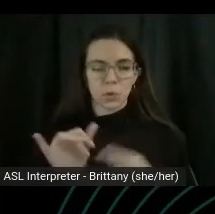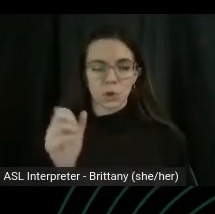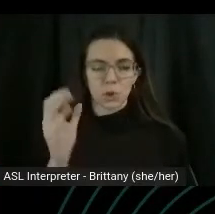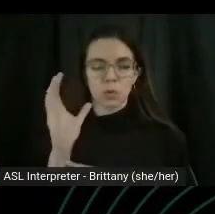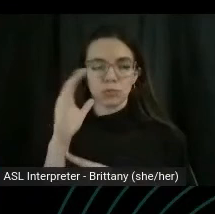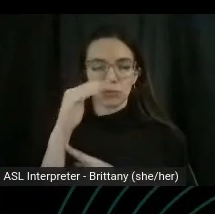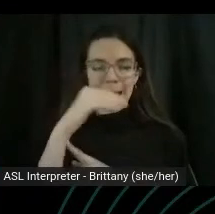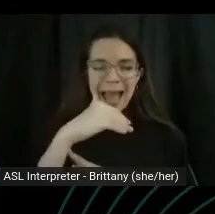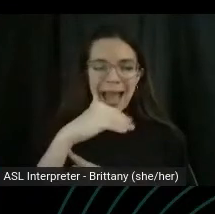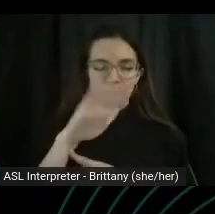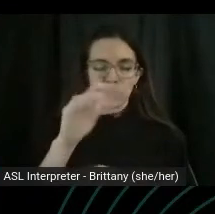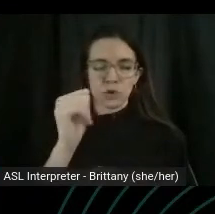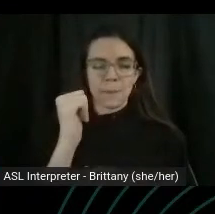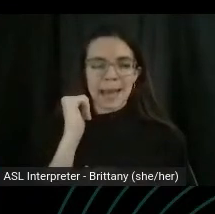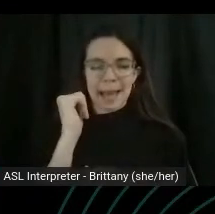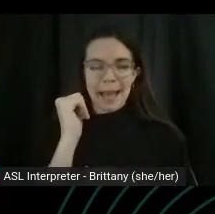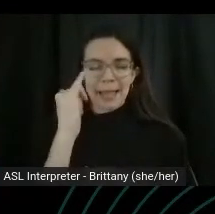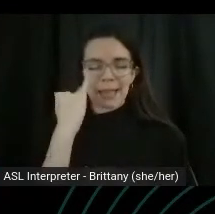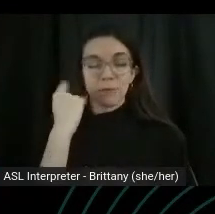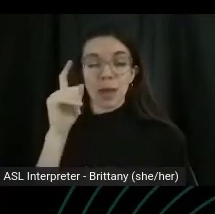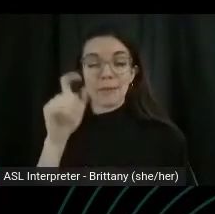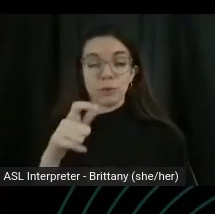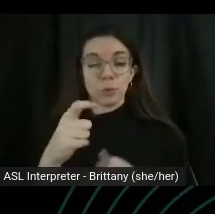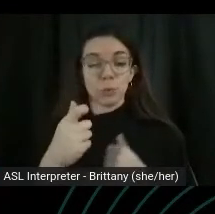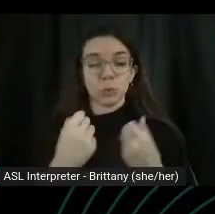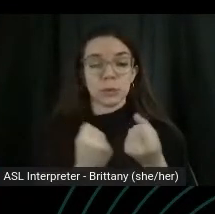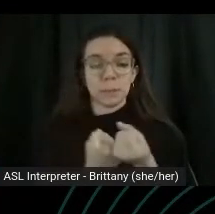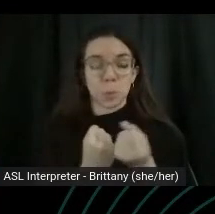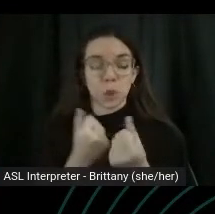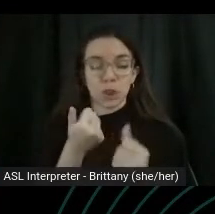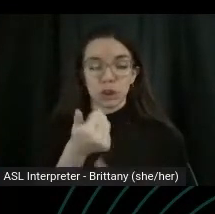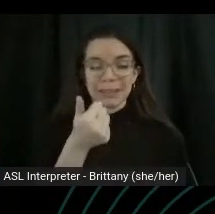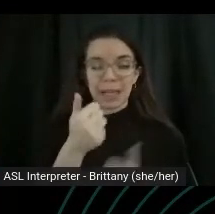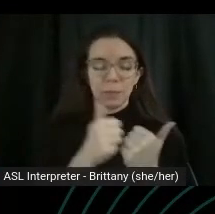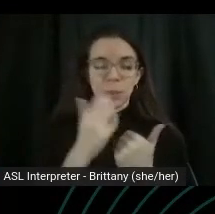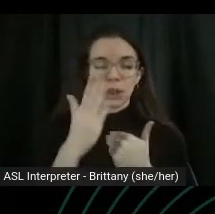If you need to support yourself with your hands, rounding your back.